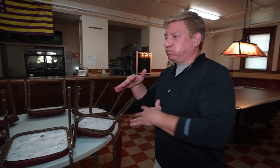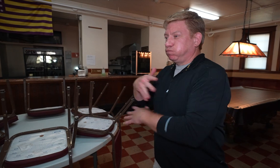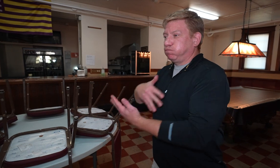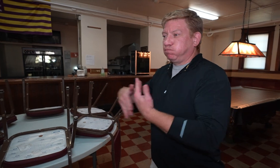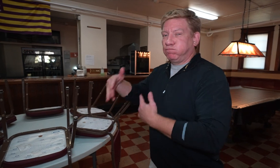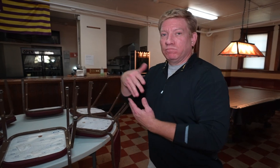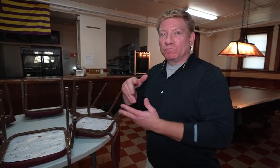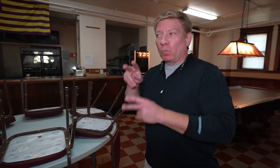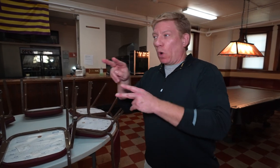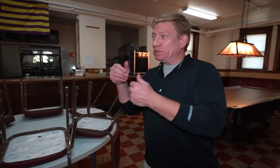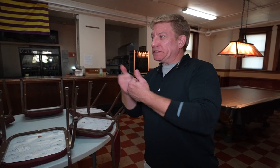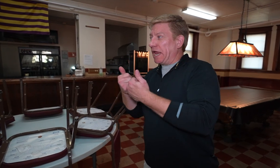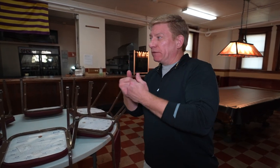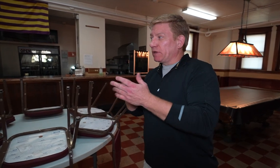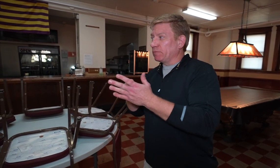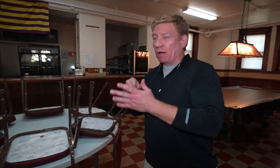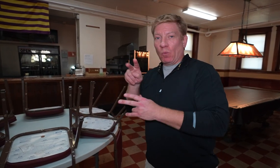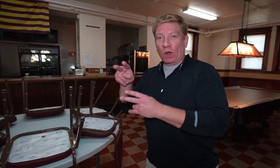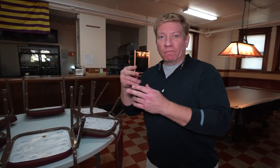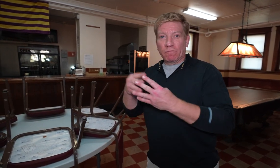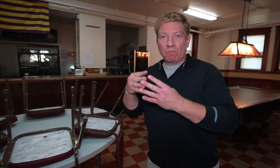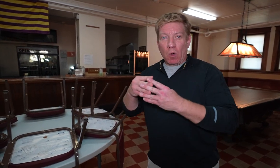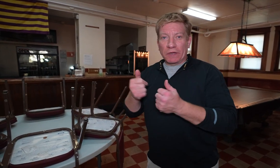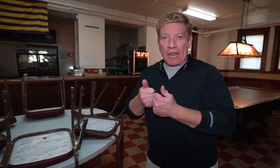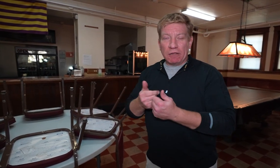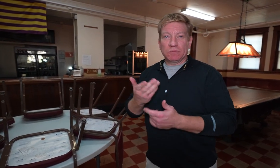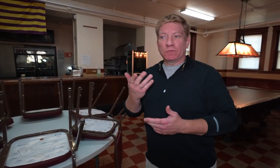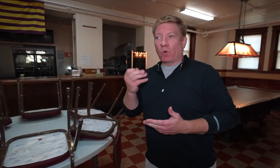You can come to socialize here or watch the game. Sometimes we watch the football games here.